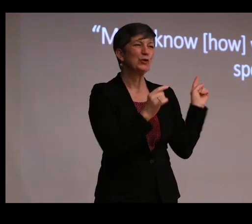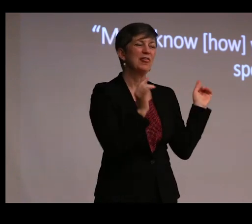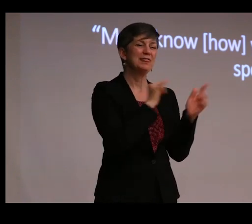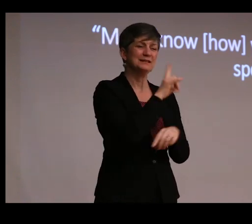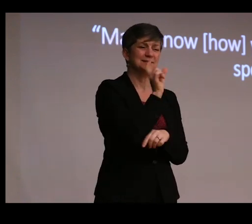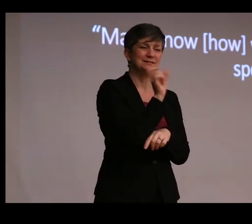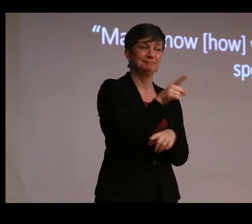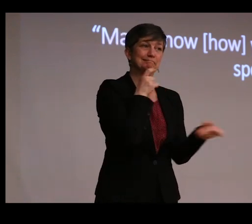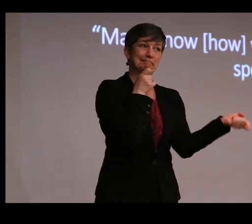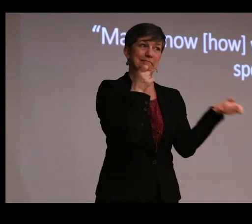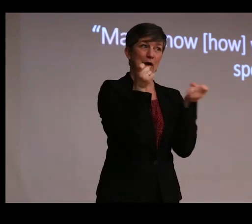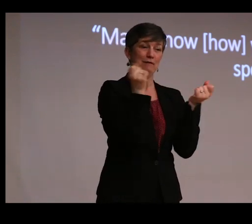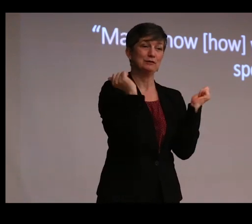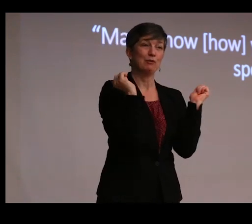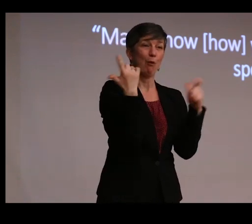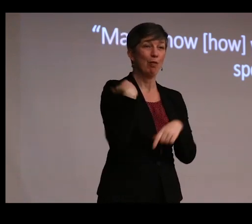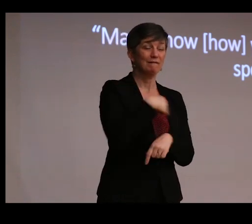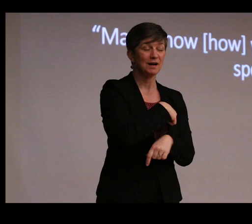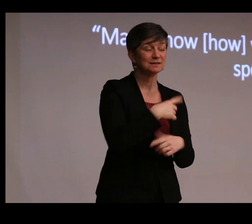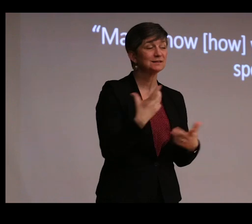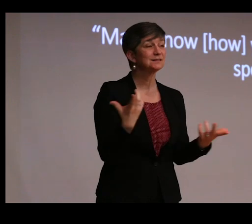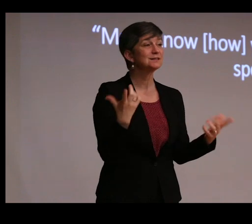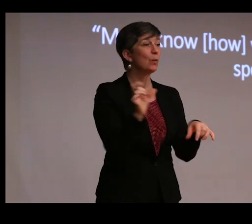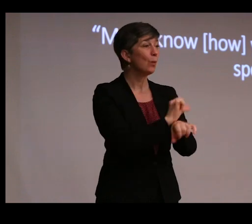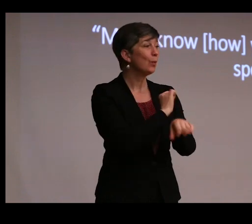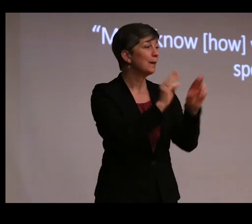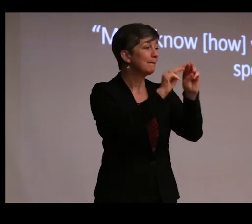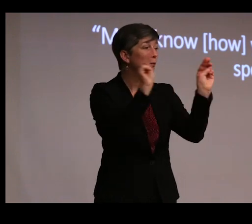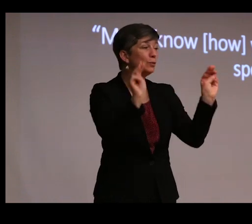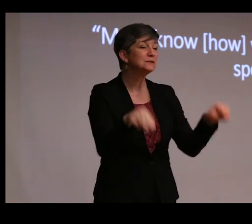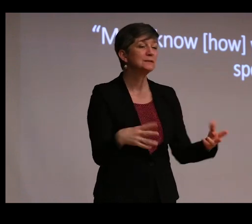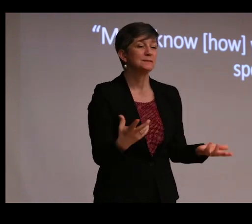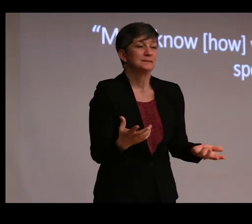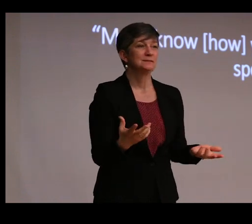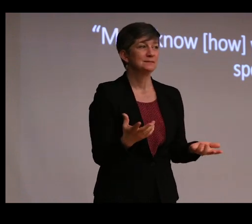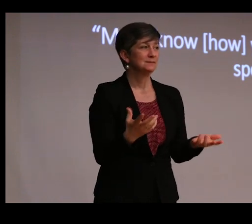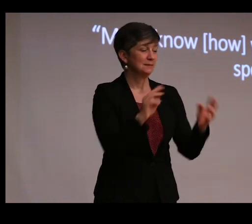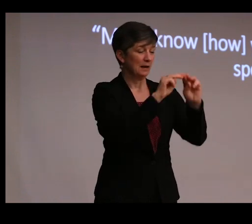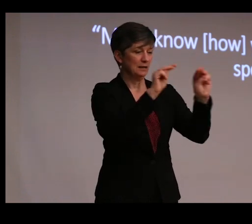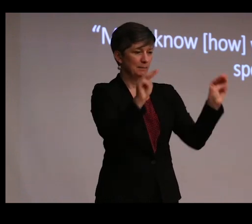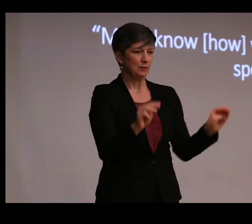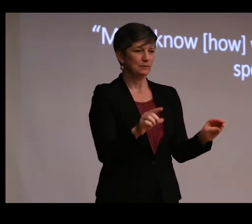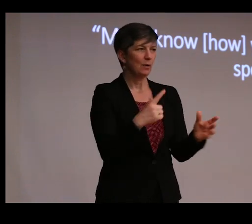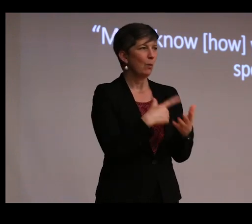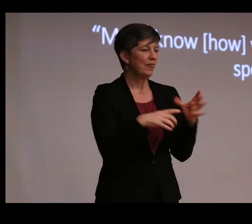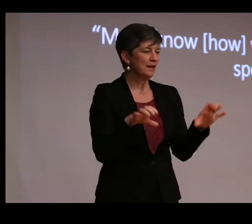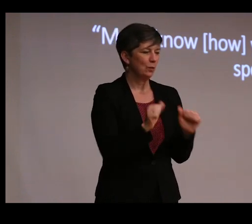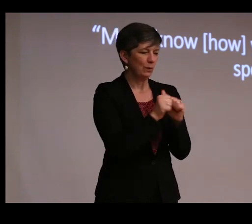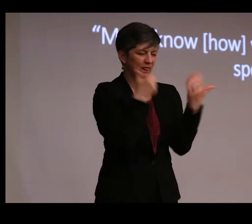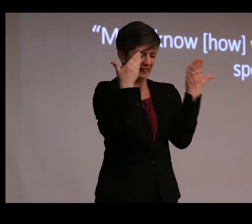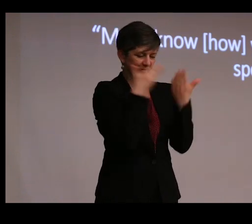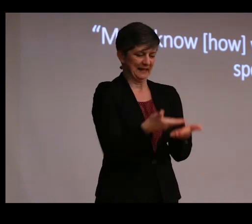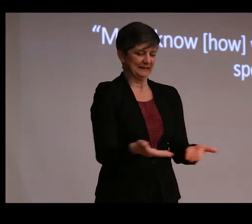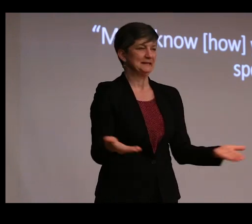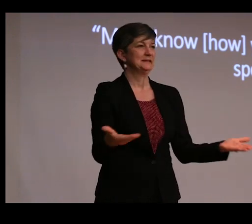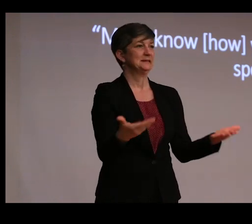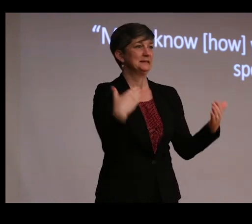governs all of us working in museums and what the museum does with the things, the stuff that enters them.